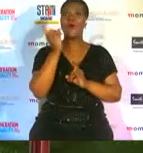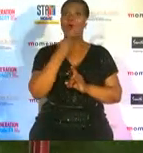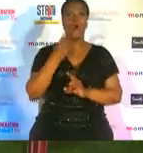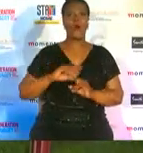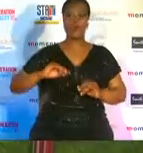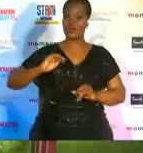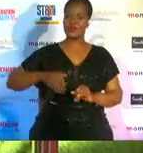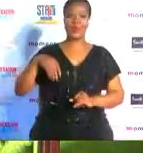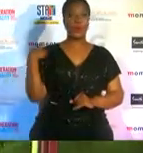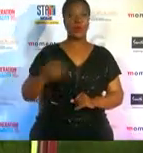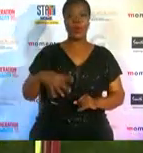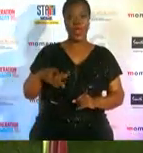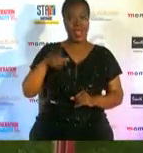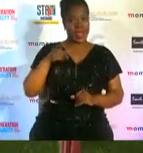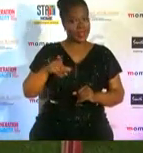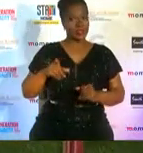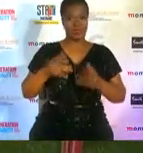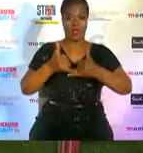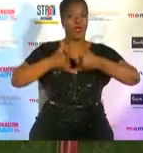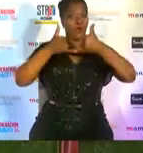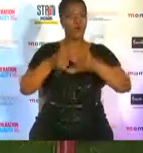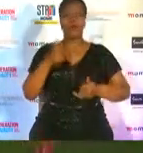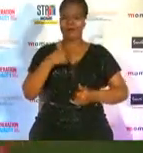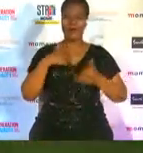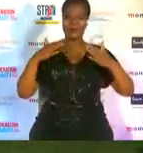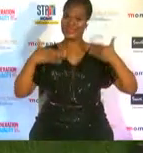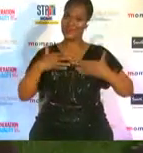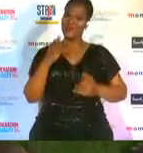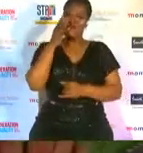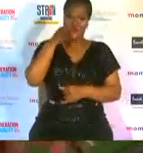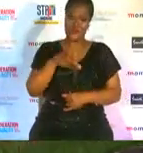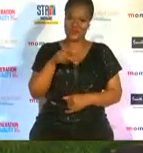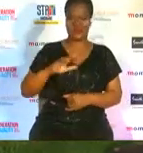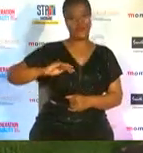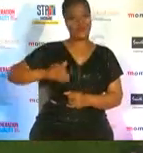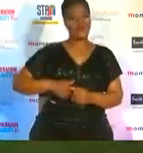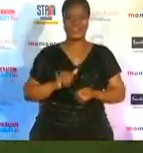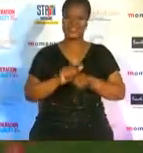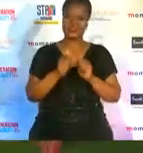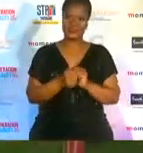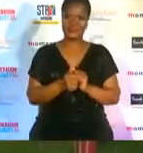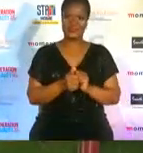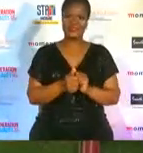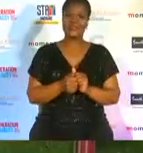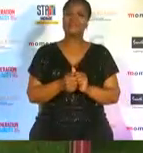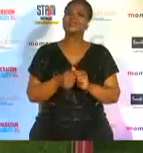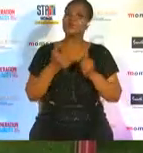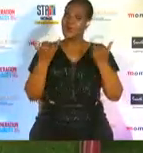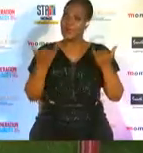awards they received today i'm excited for the future of women in sport so that's how we end up proceedings here